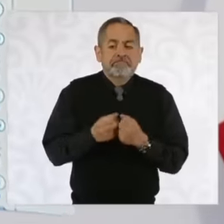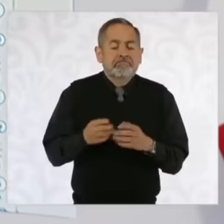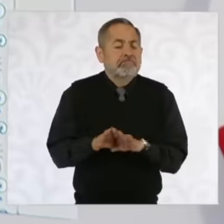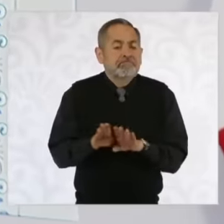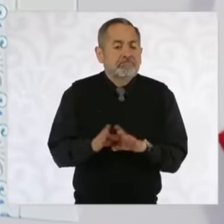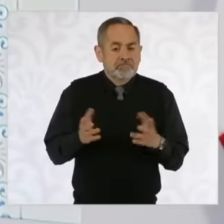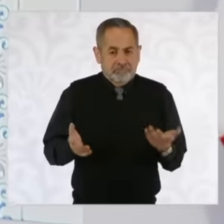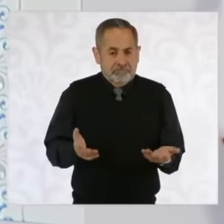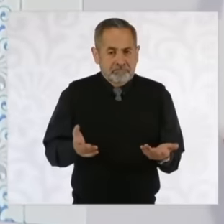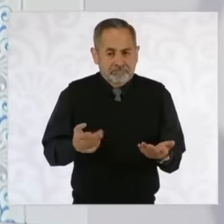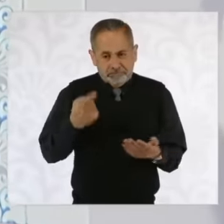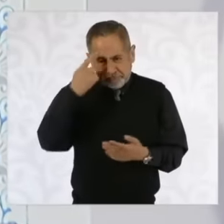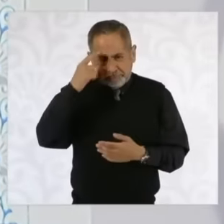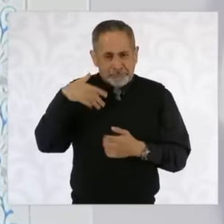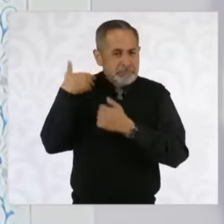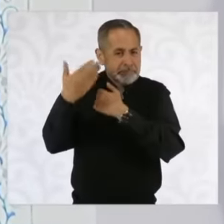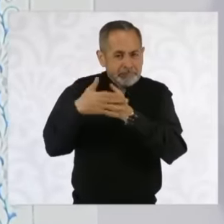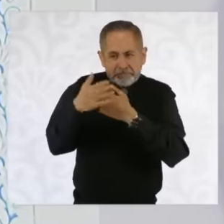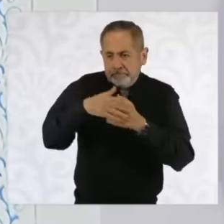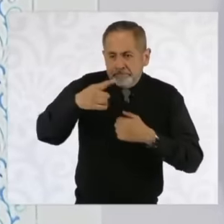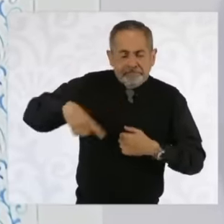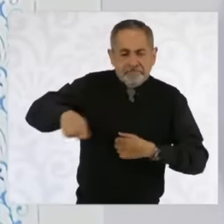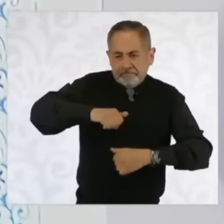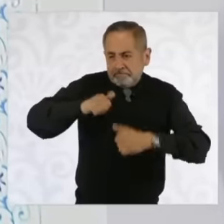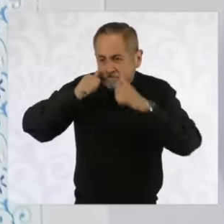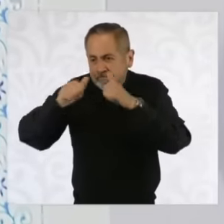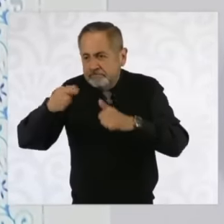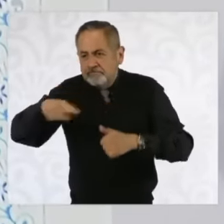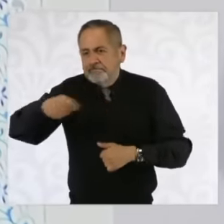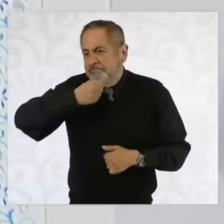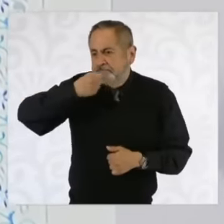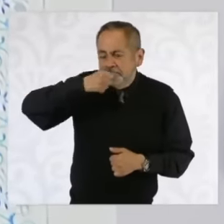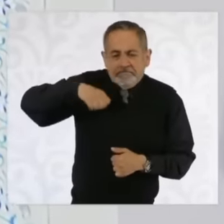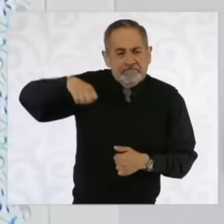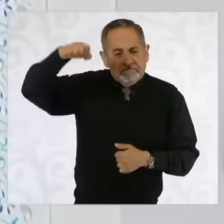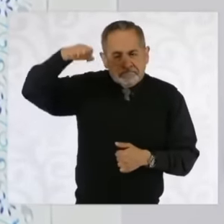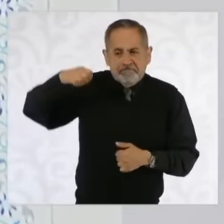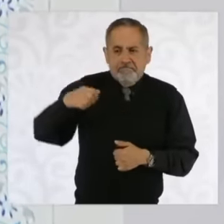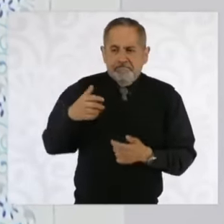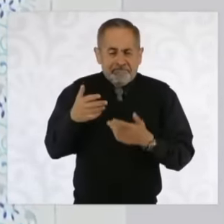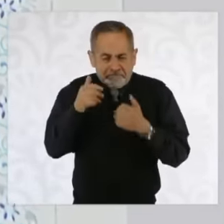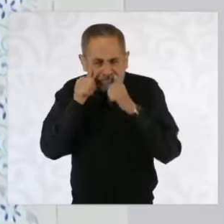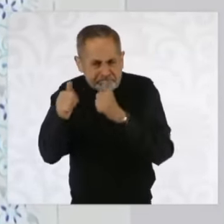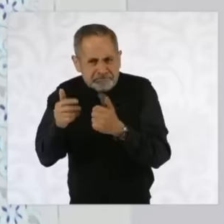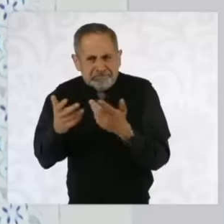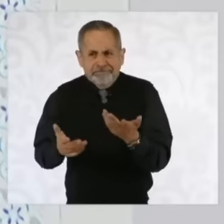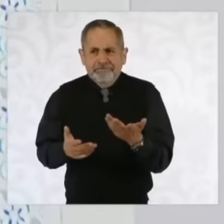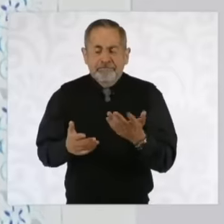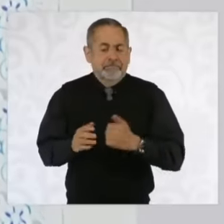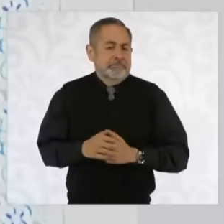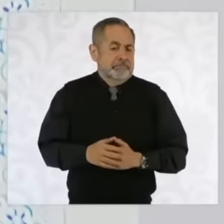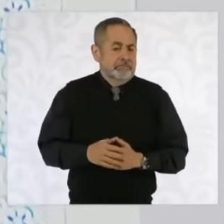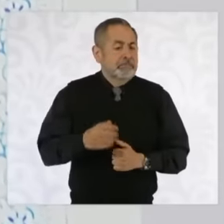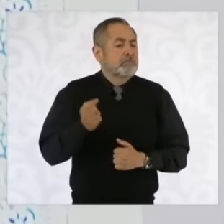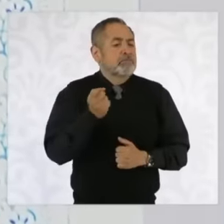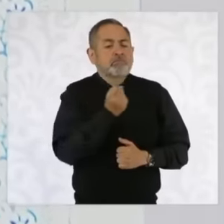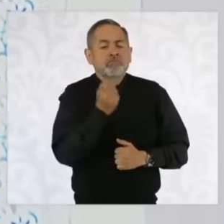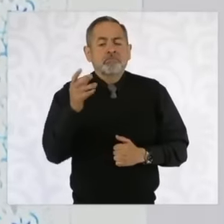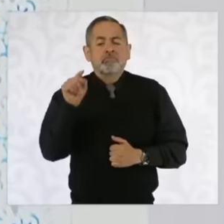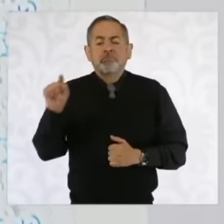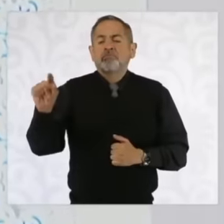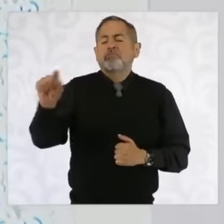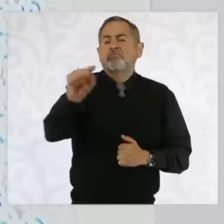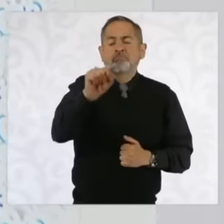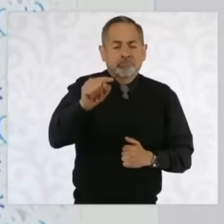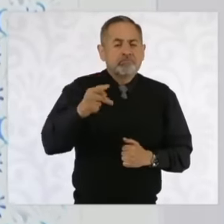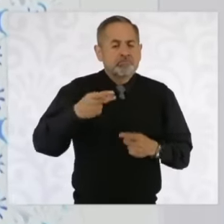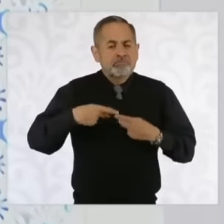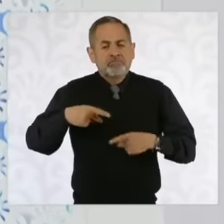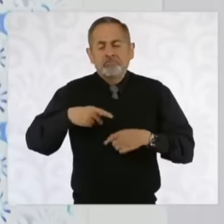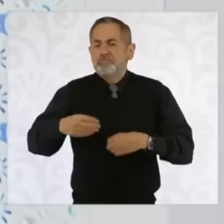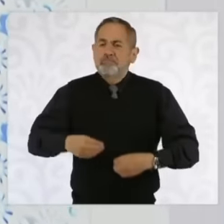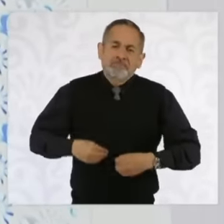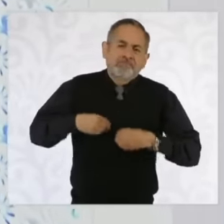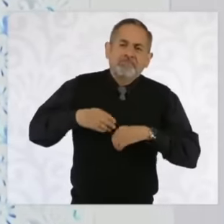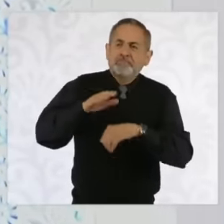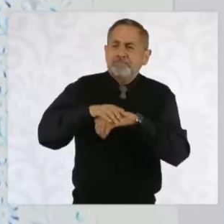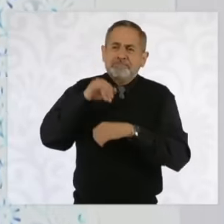care for older adults, there are people who live in remote places in rural areas